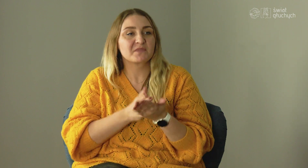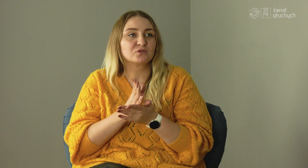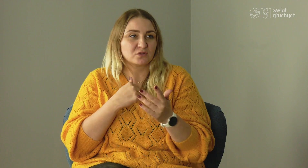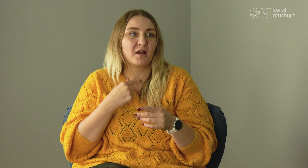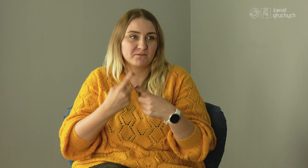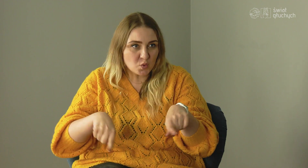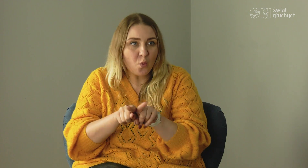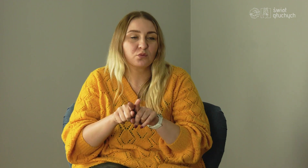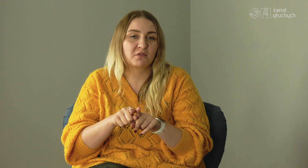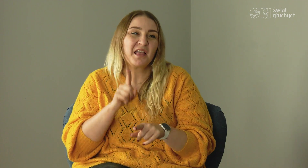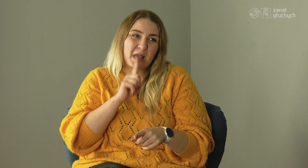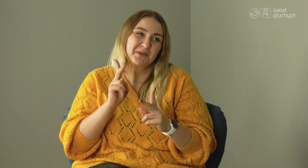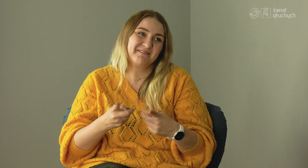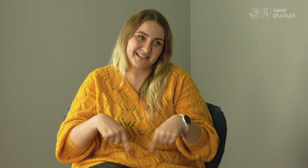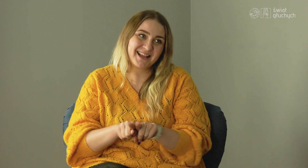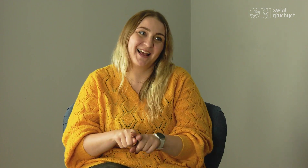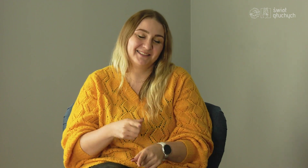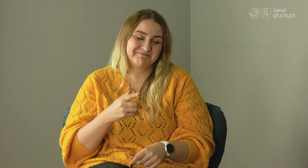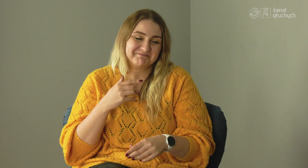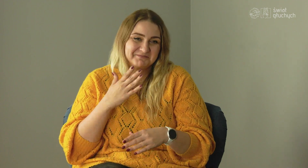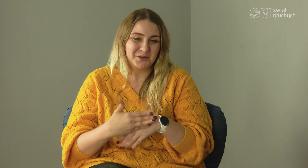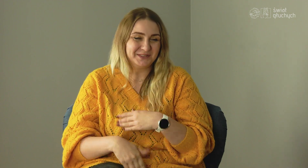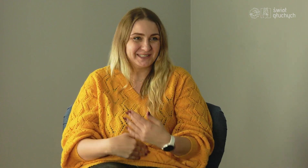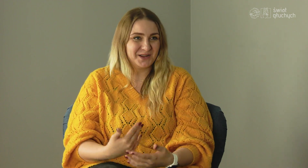They believed in me that I would be able to graduate, and so I did.